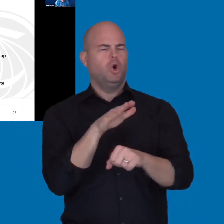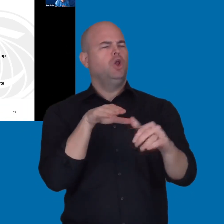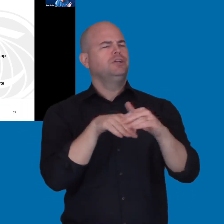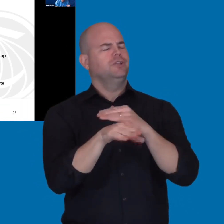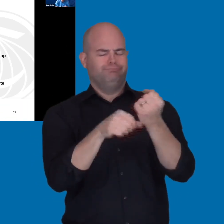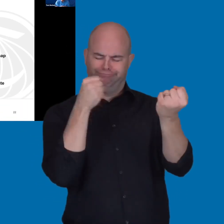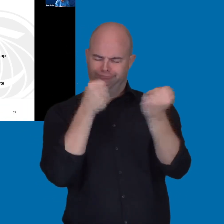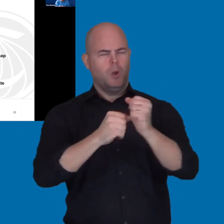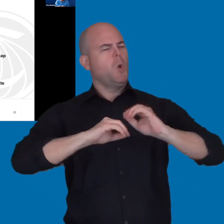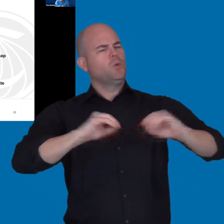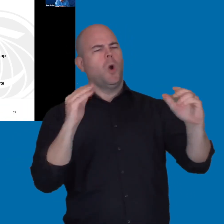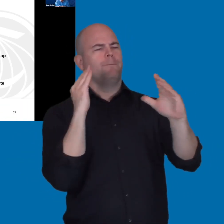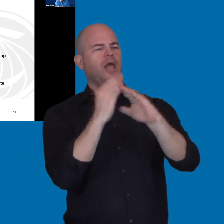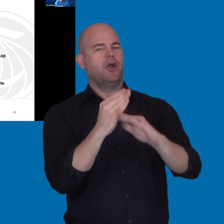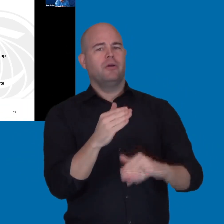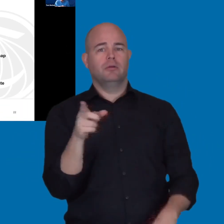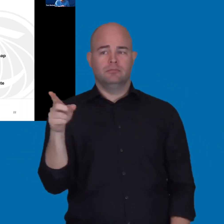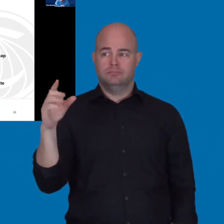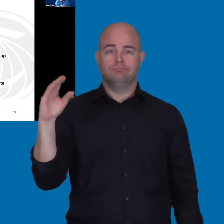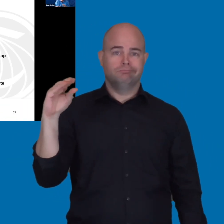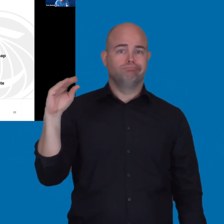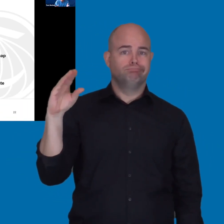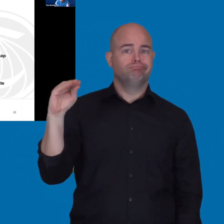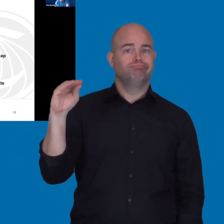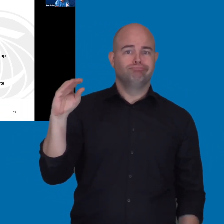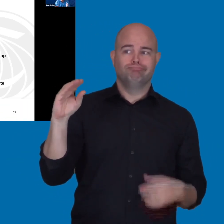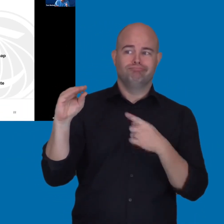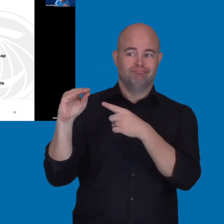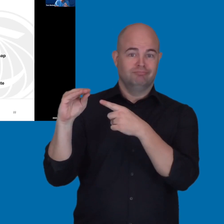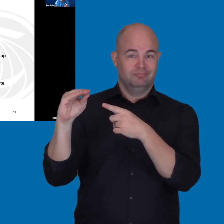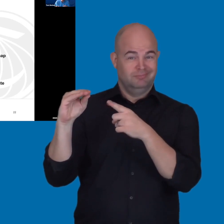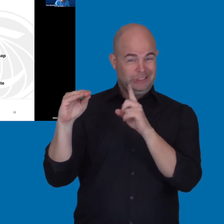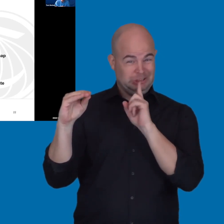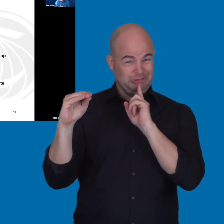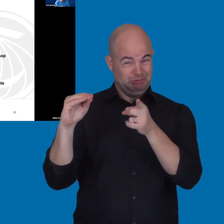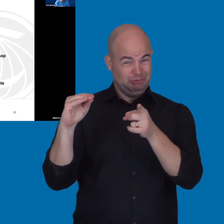There's no barriers whatsoever." The reality is, that's almost never true.